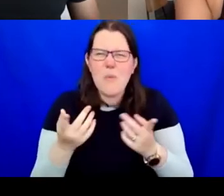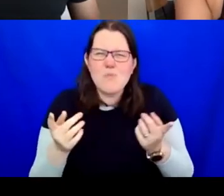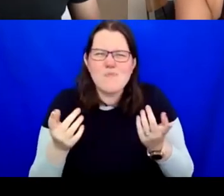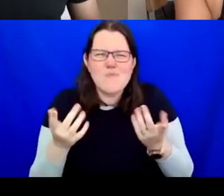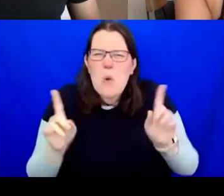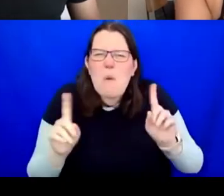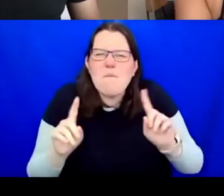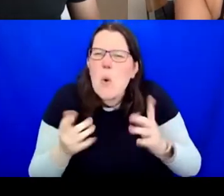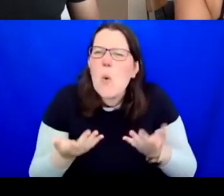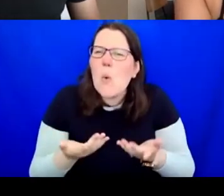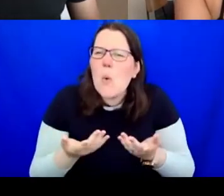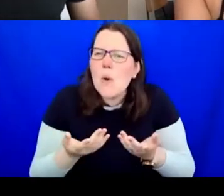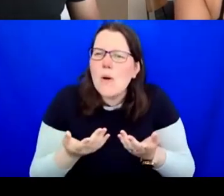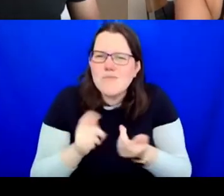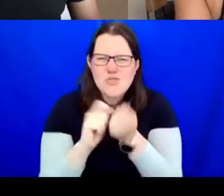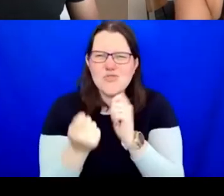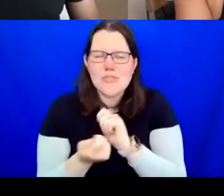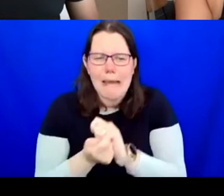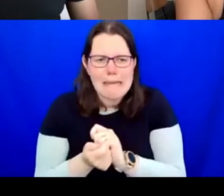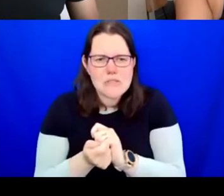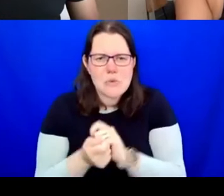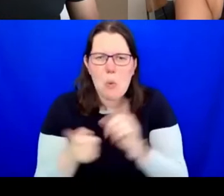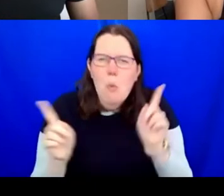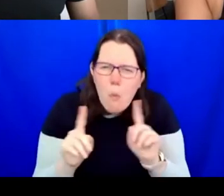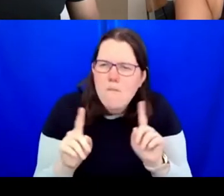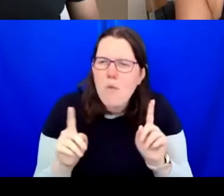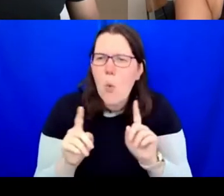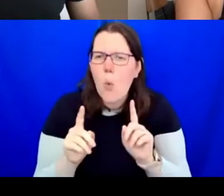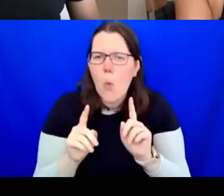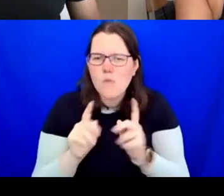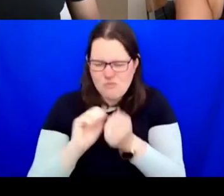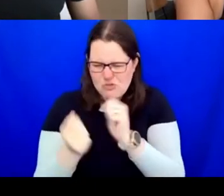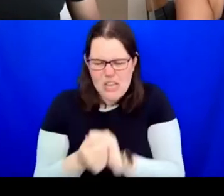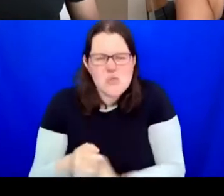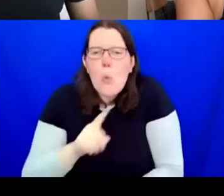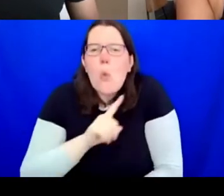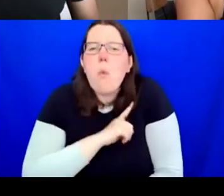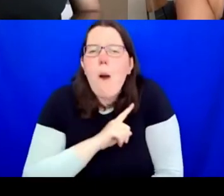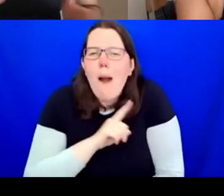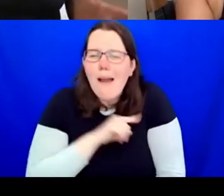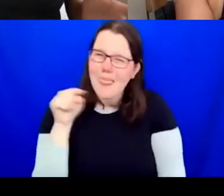What is the change for? What's the motive behind the change and that's really important? A parallel